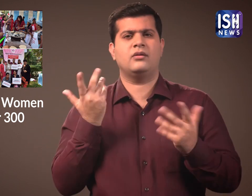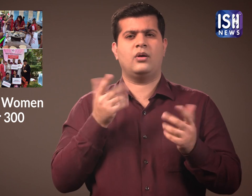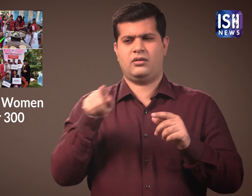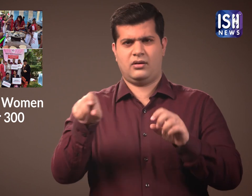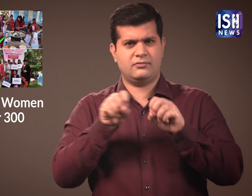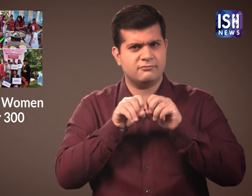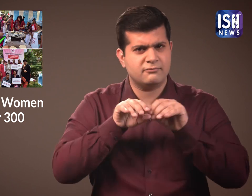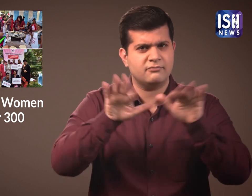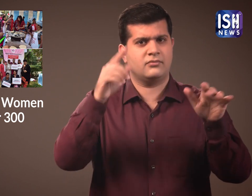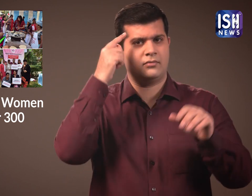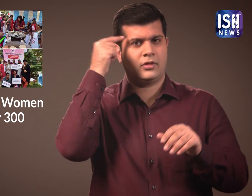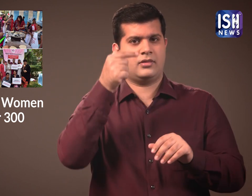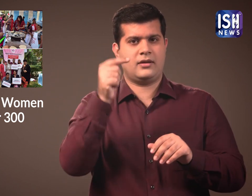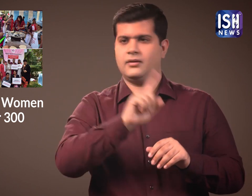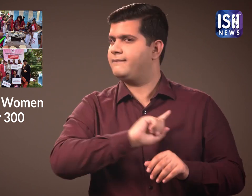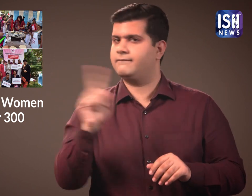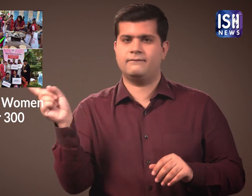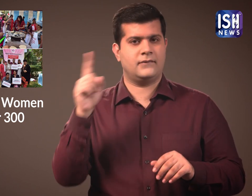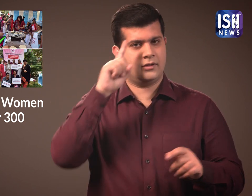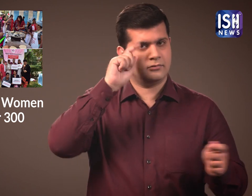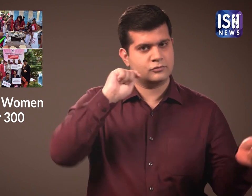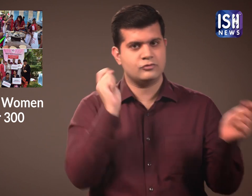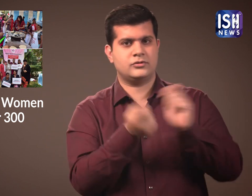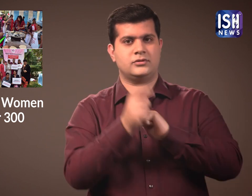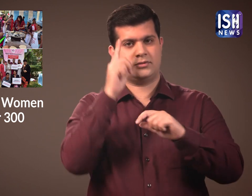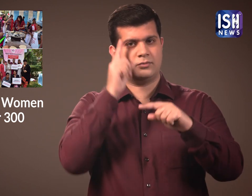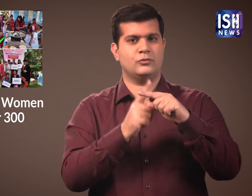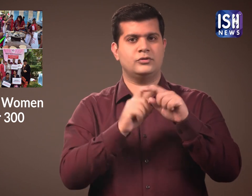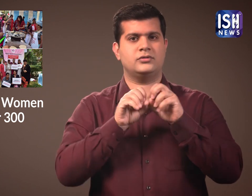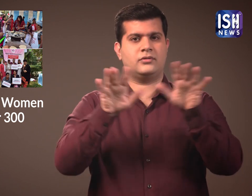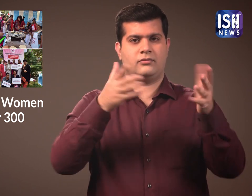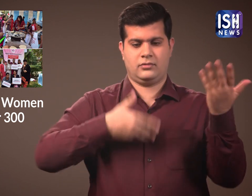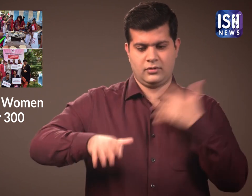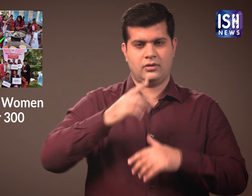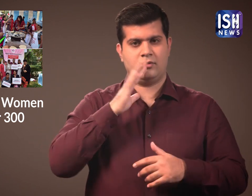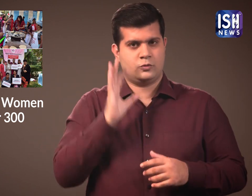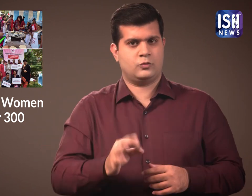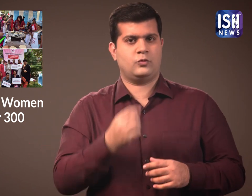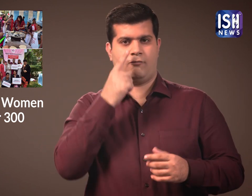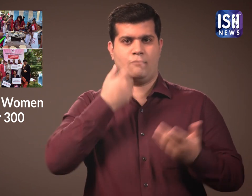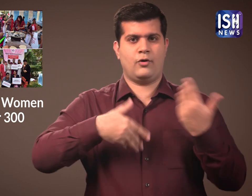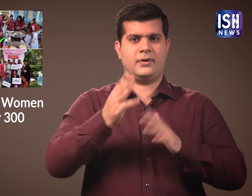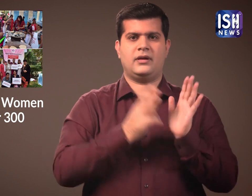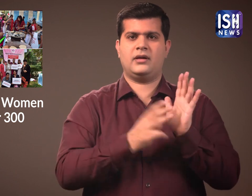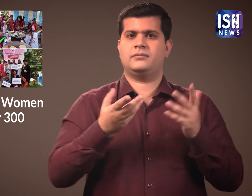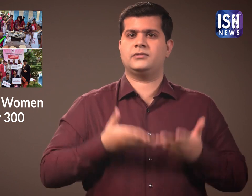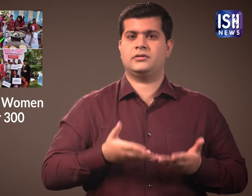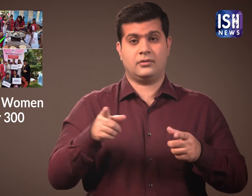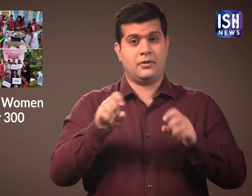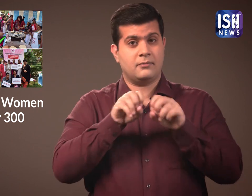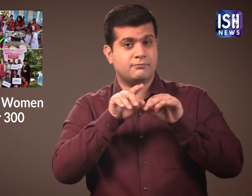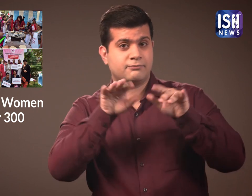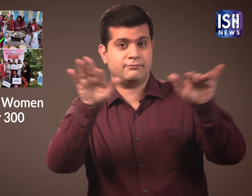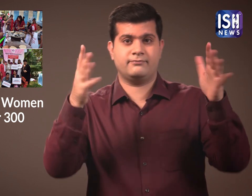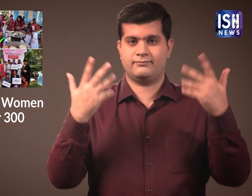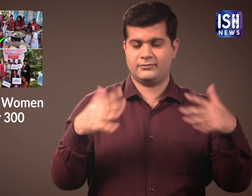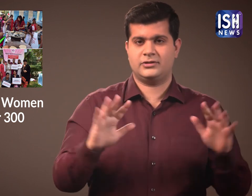They did this because they want to eradicate the negativity and create awareness about menstruation being natural.